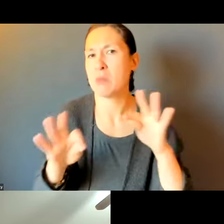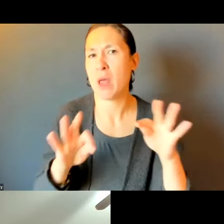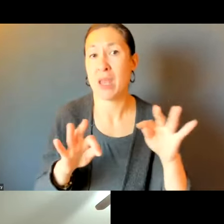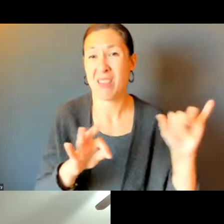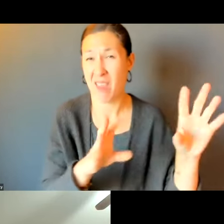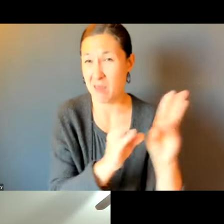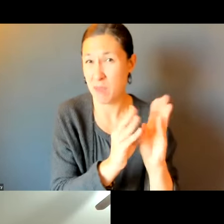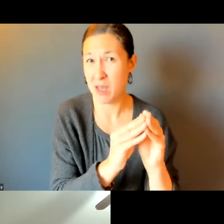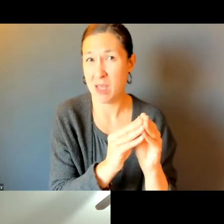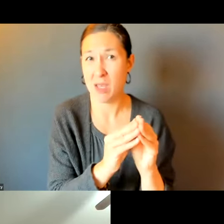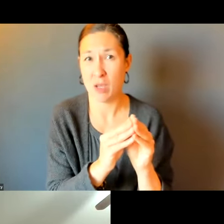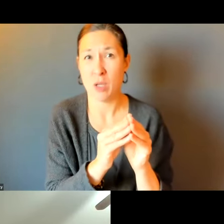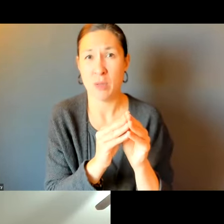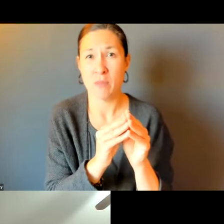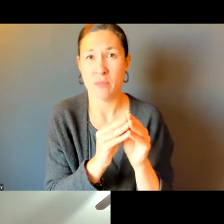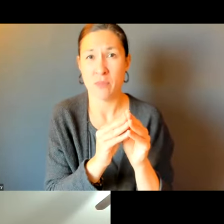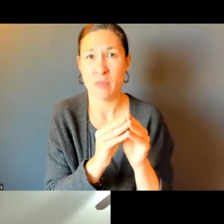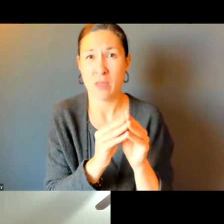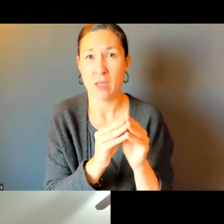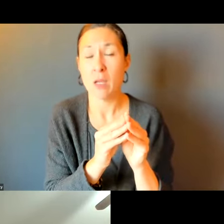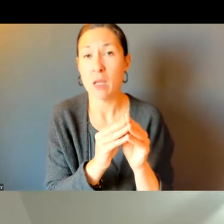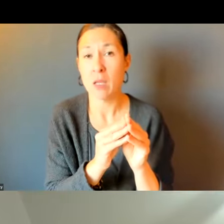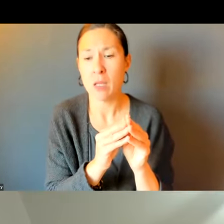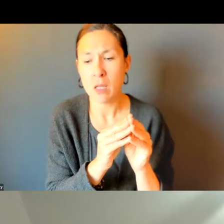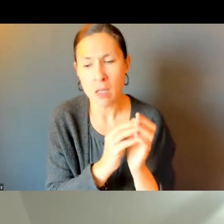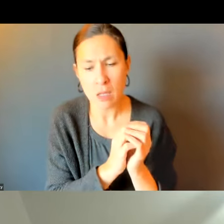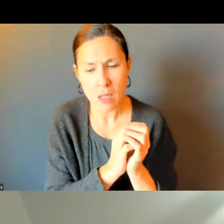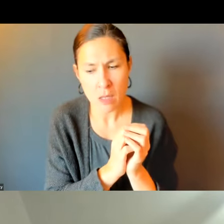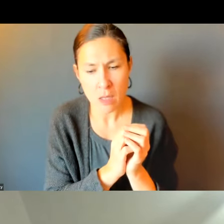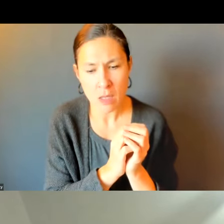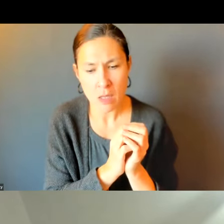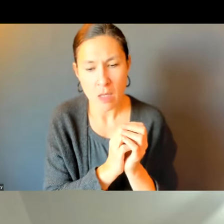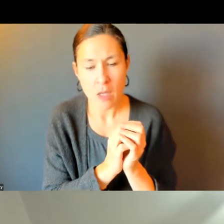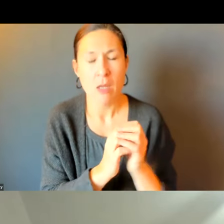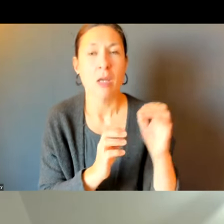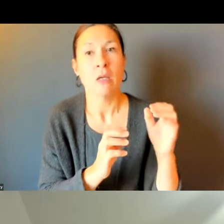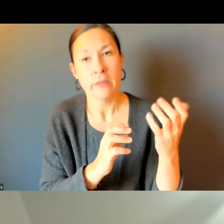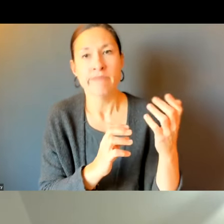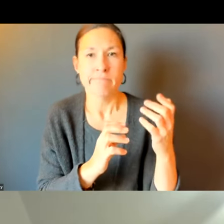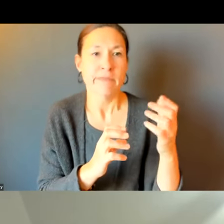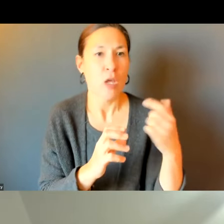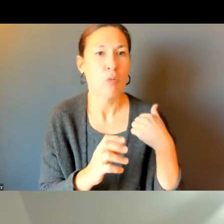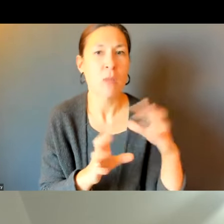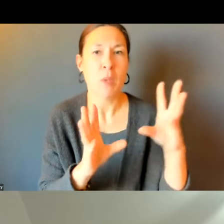I'M HAPPY TO GIVE SOME INFORMATION. THIS MEETING, LAURA, HAS BEEN